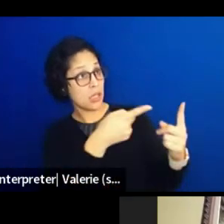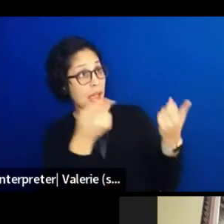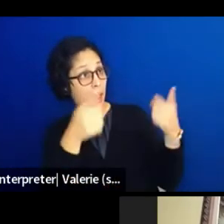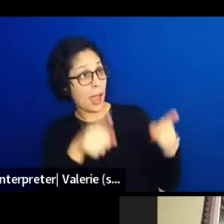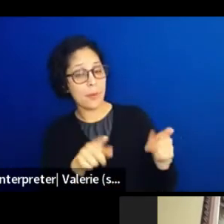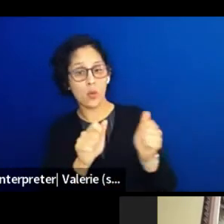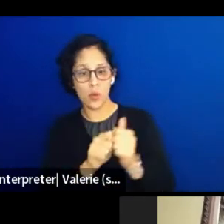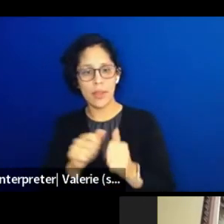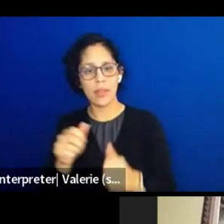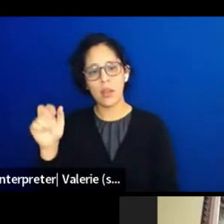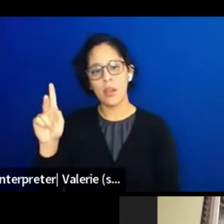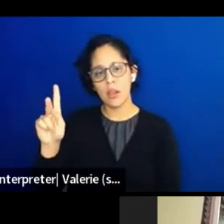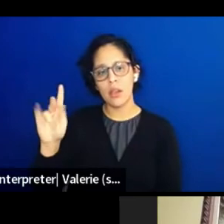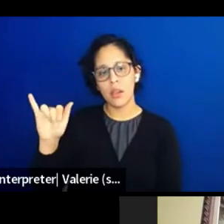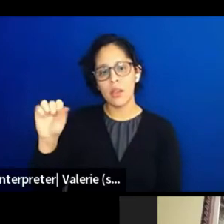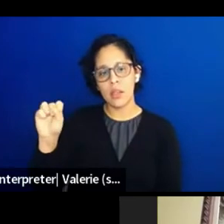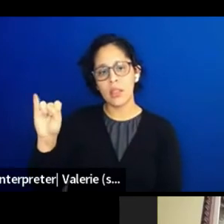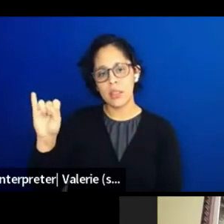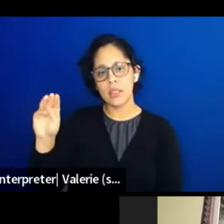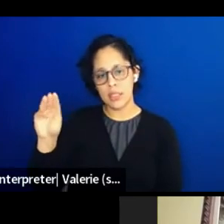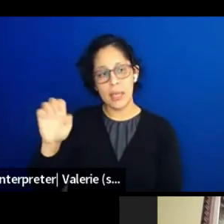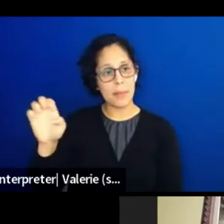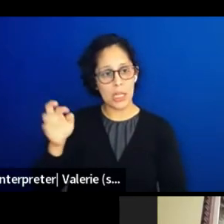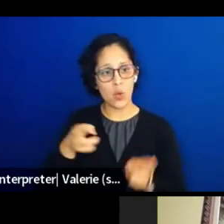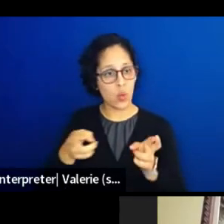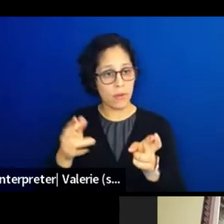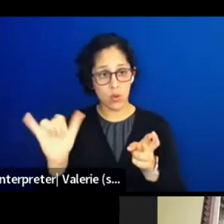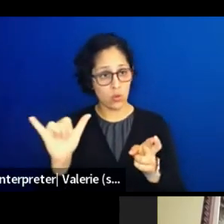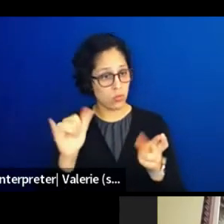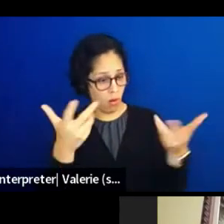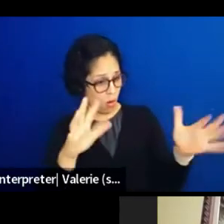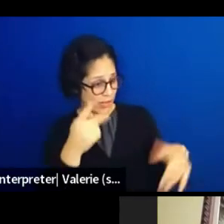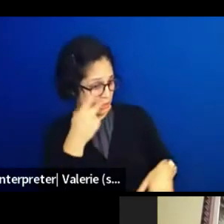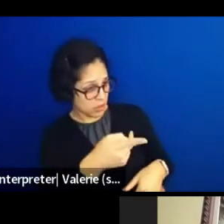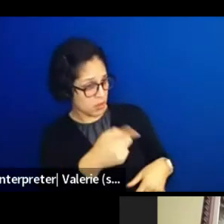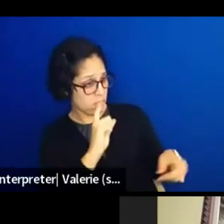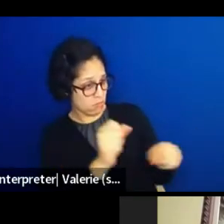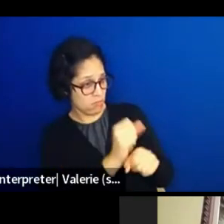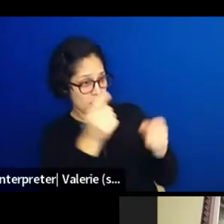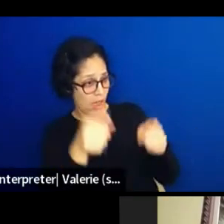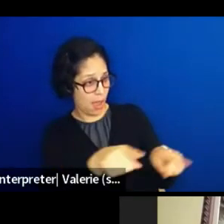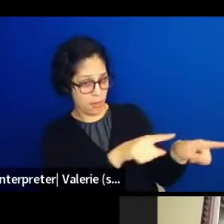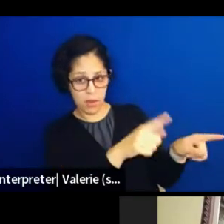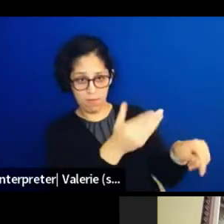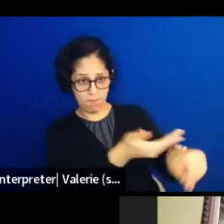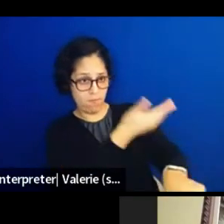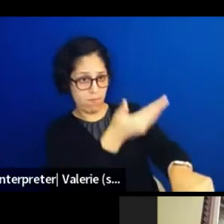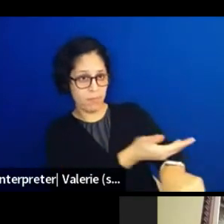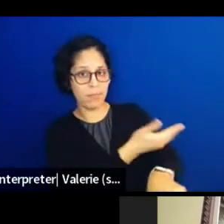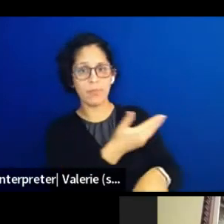So those are some things that I would offer to invite you, to support us why and how I do it.